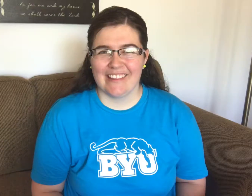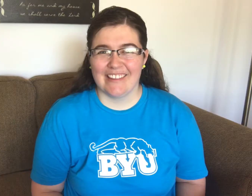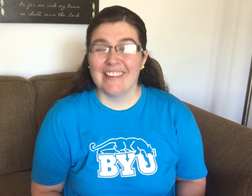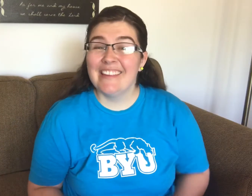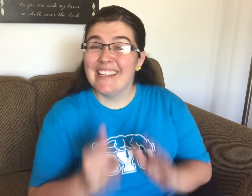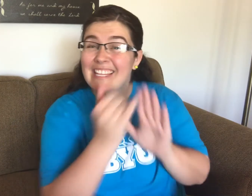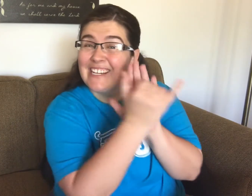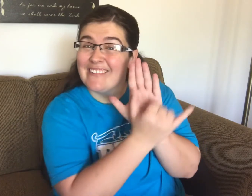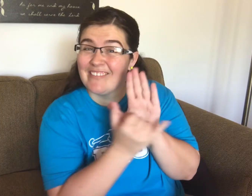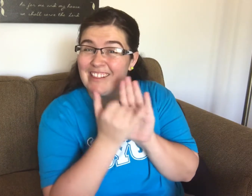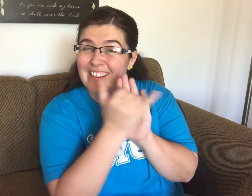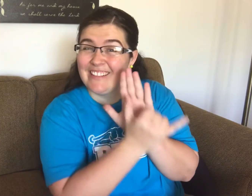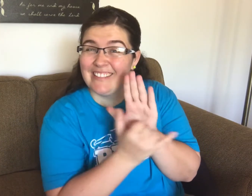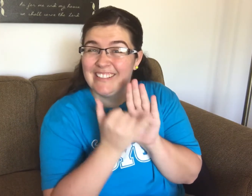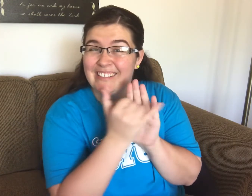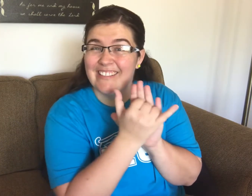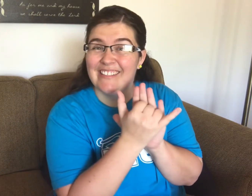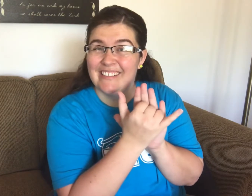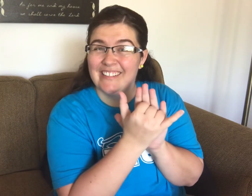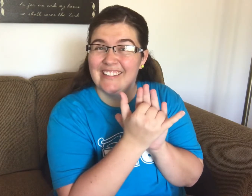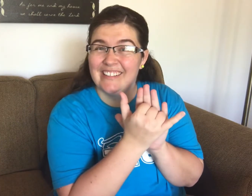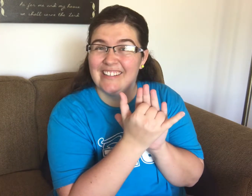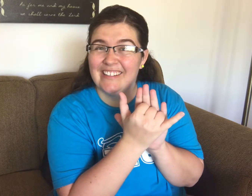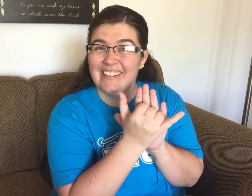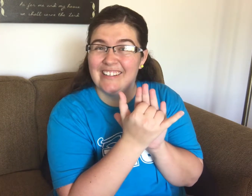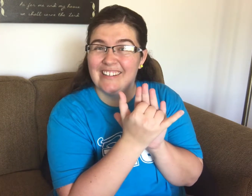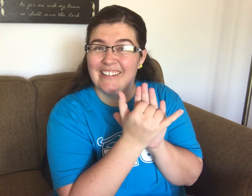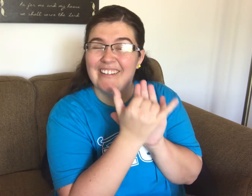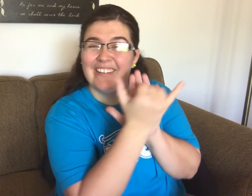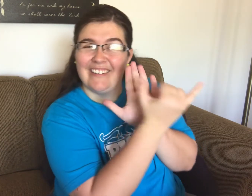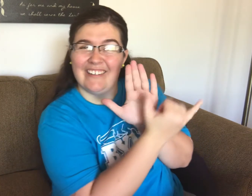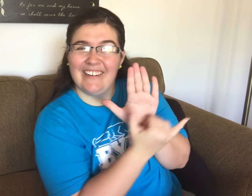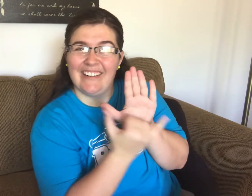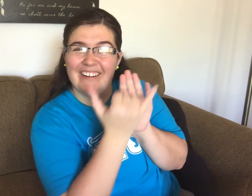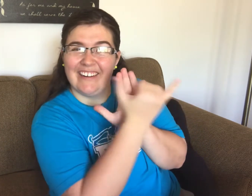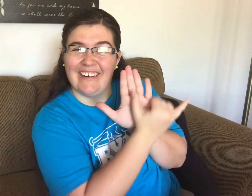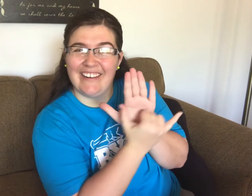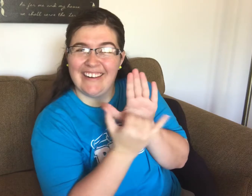Belarus Sign Language for YOUTUBE